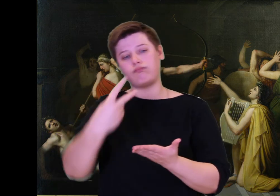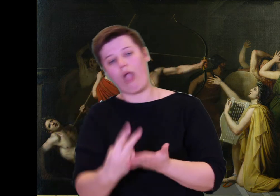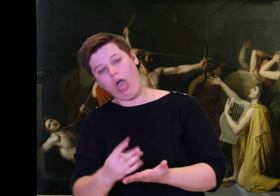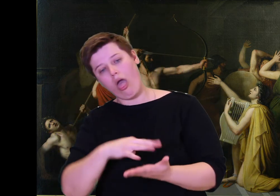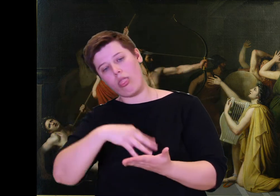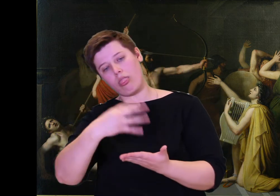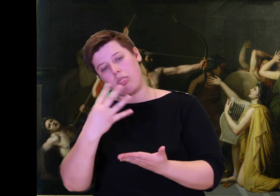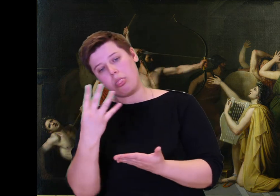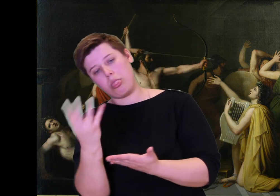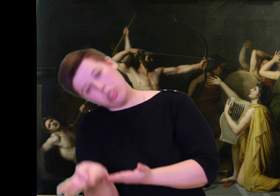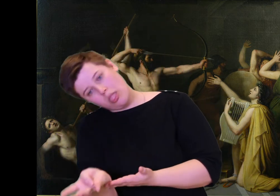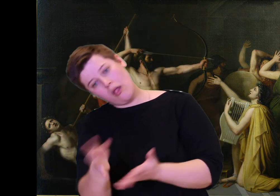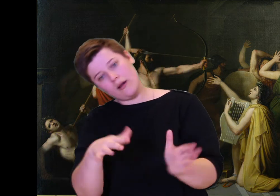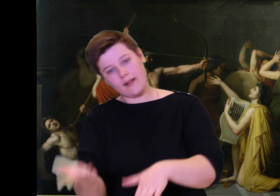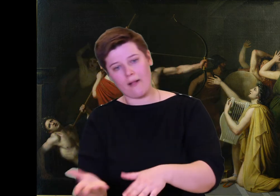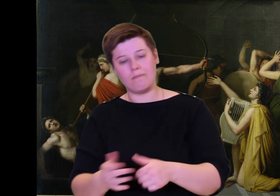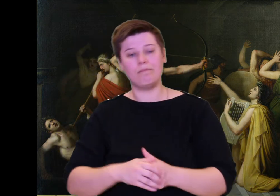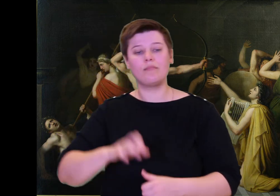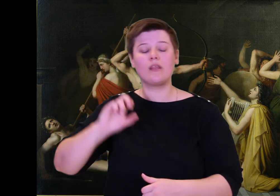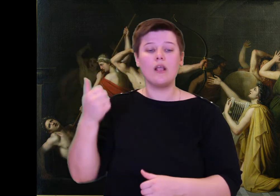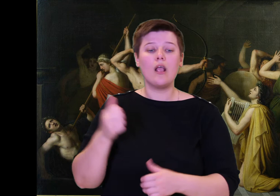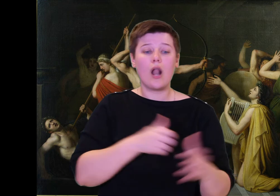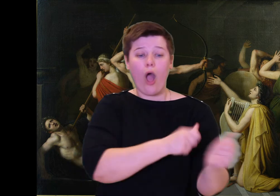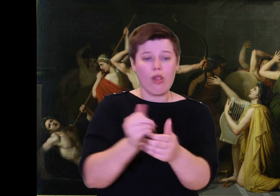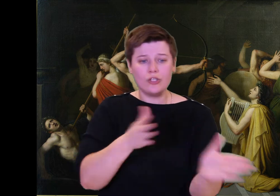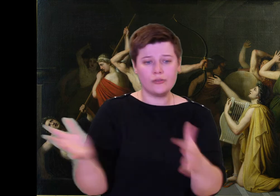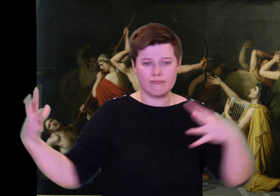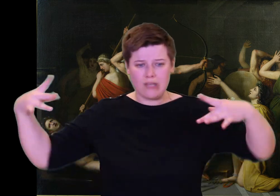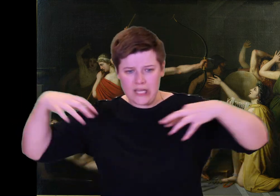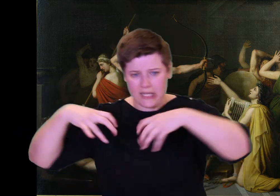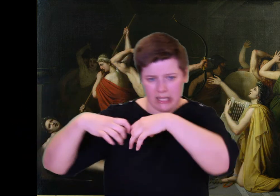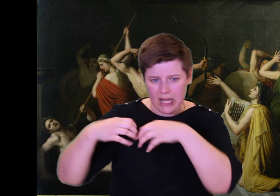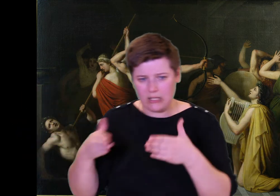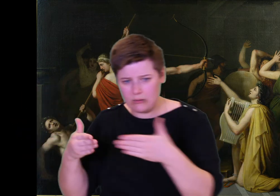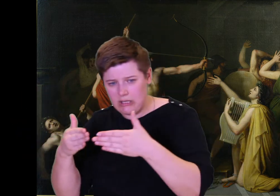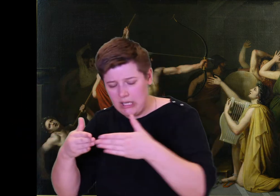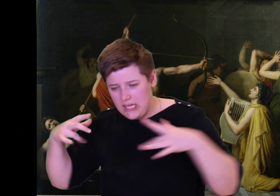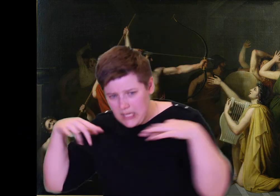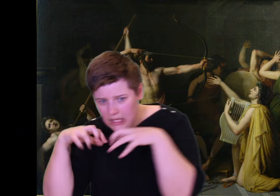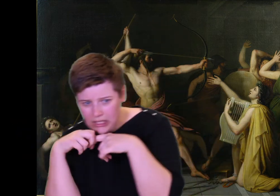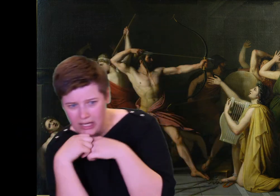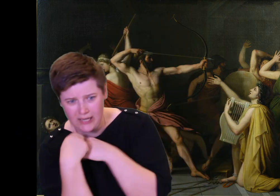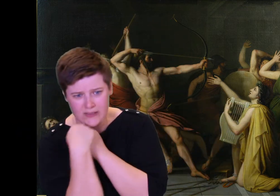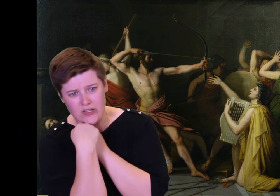Do not hurl spears at him all in a mass, but you six must shoot him first and